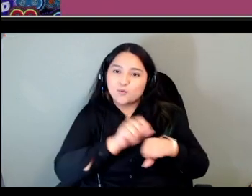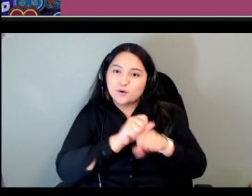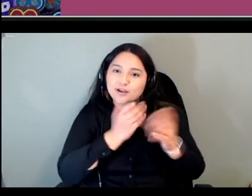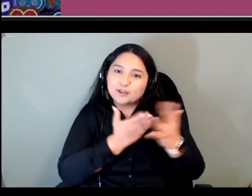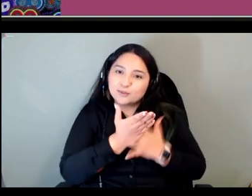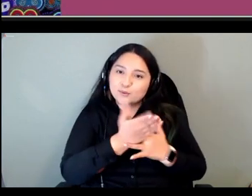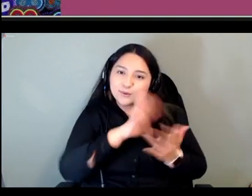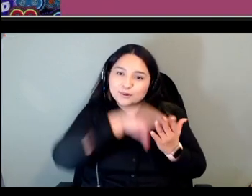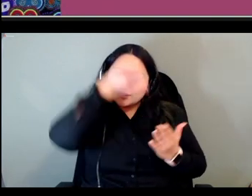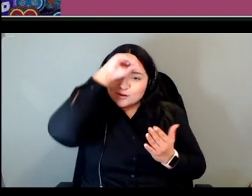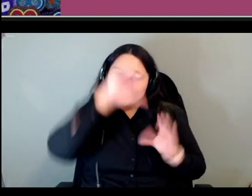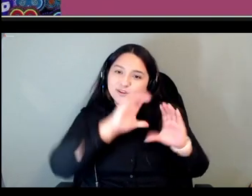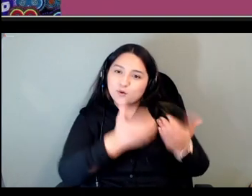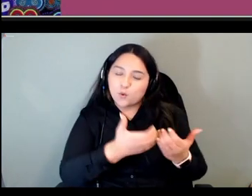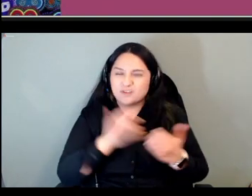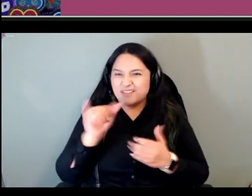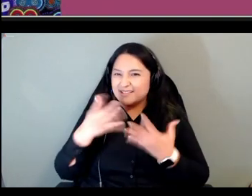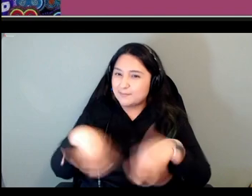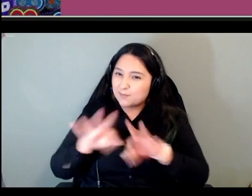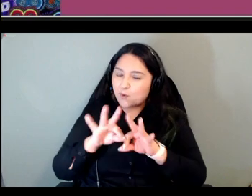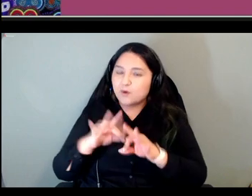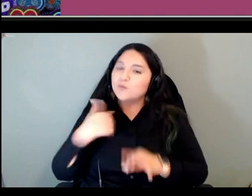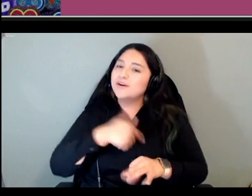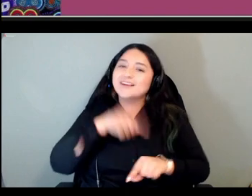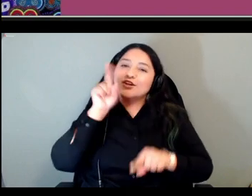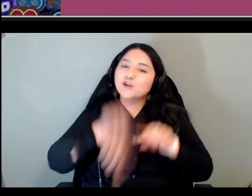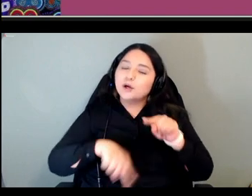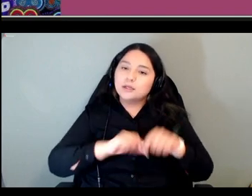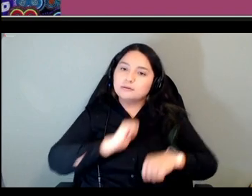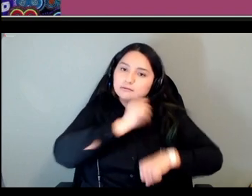we didn't we couldn't do that internal to the course so we realized that we need kind